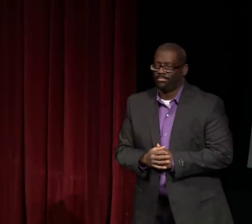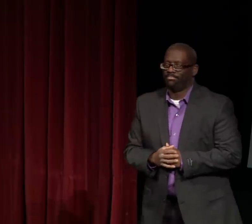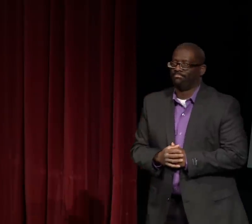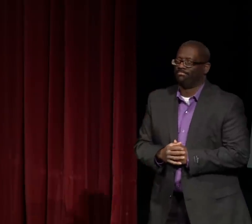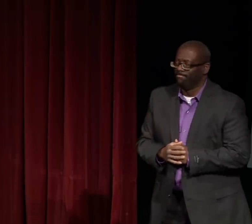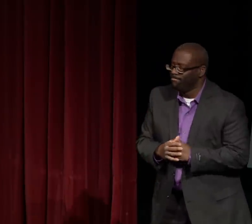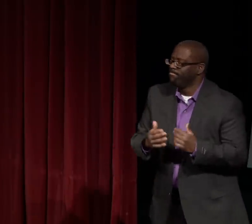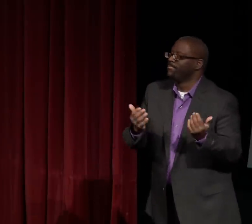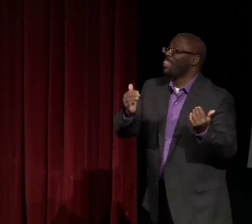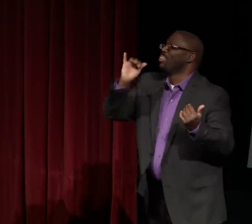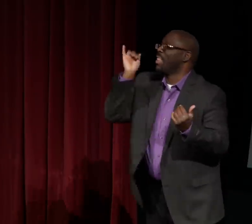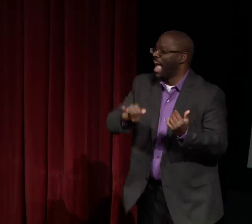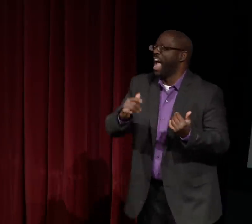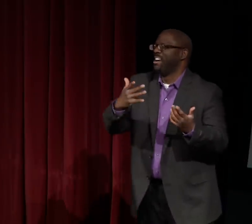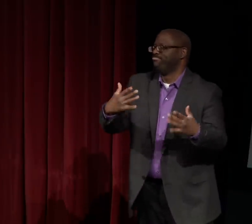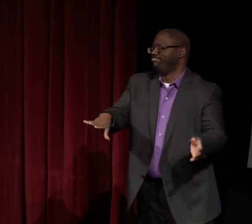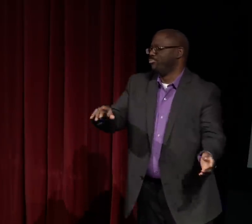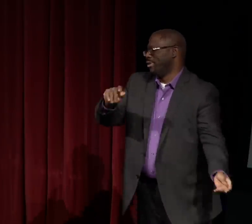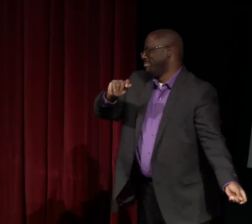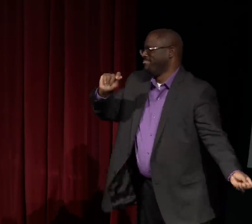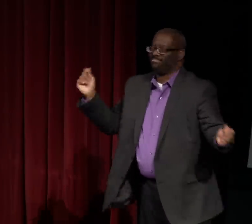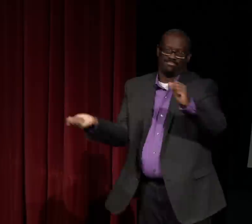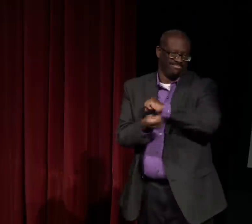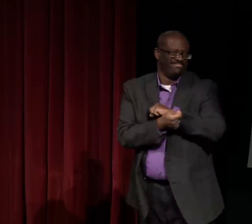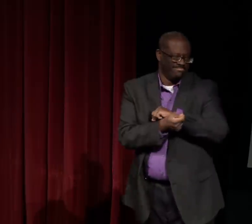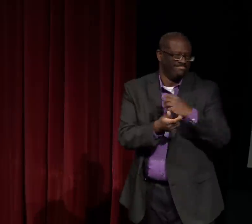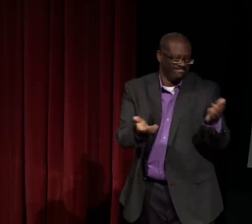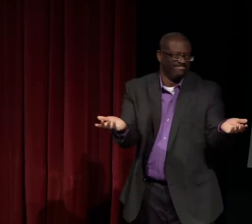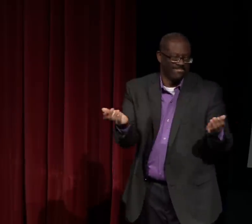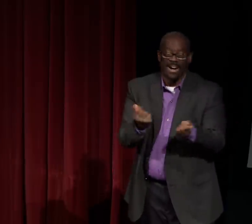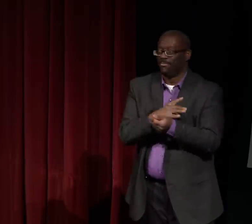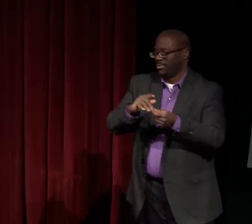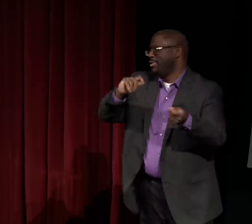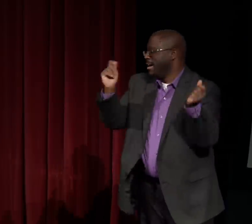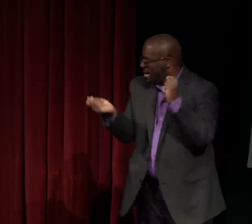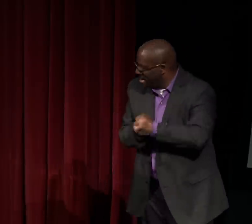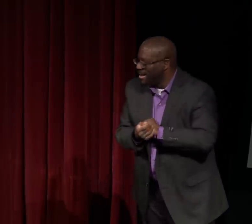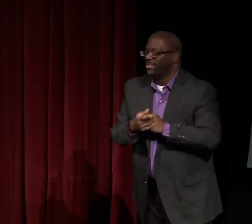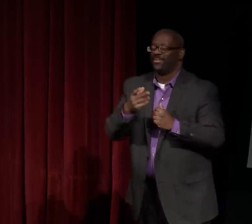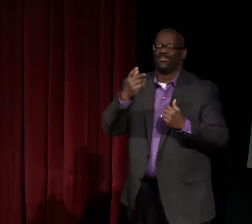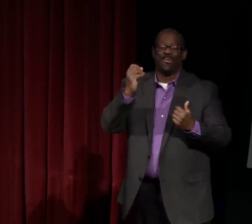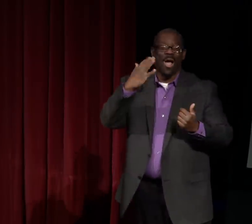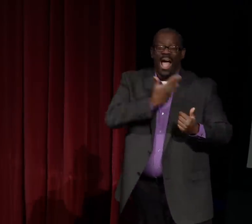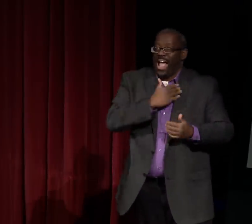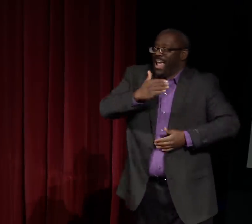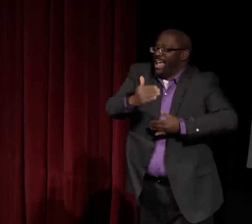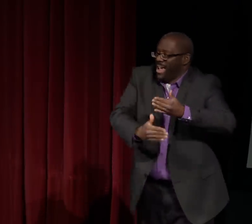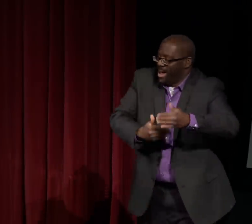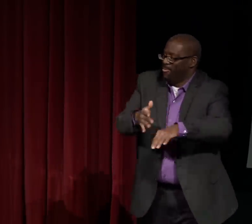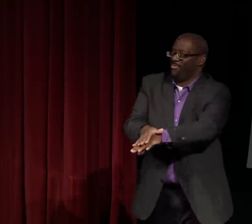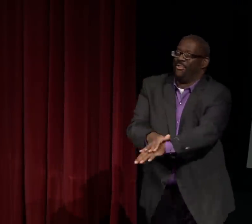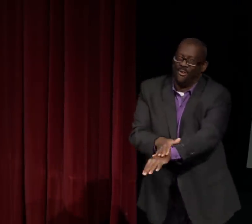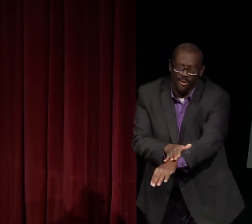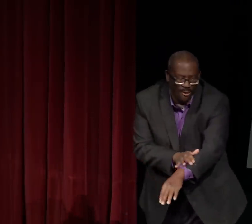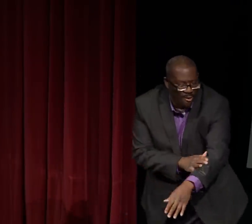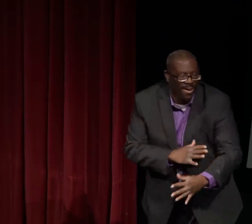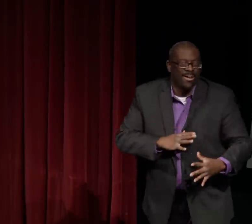she had cancer and things were never the same.